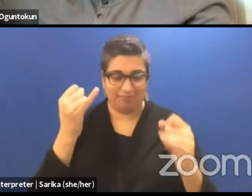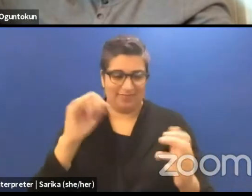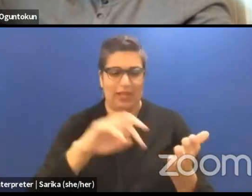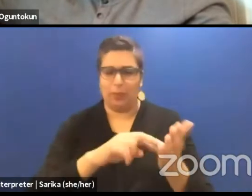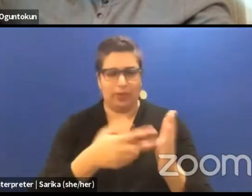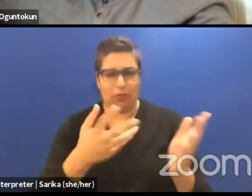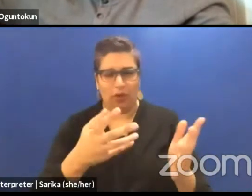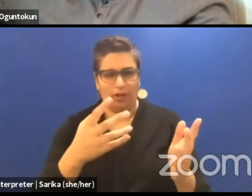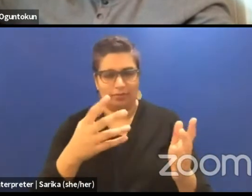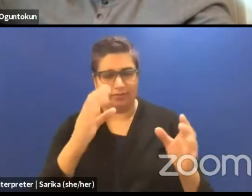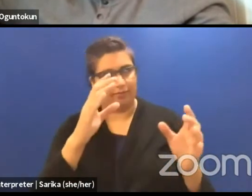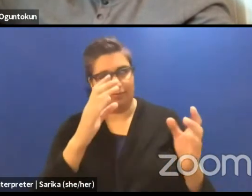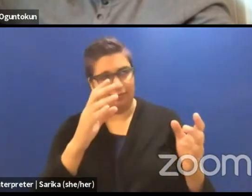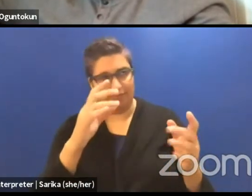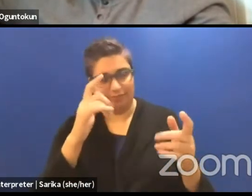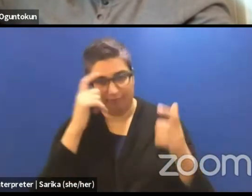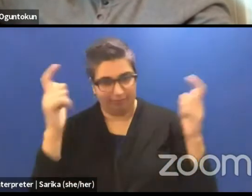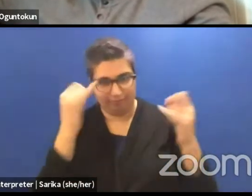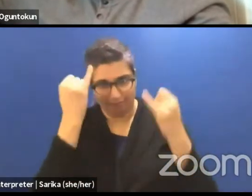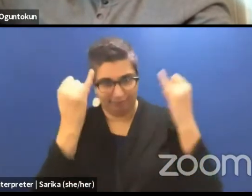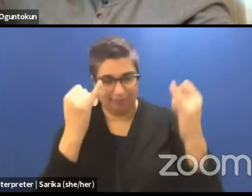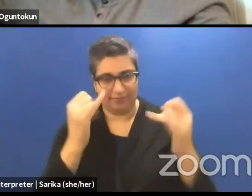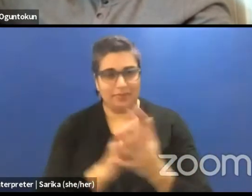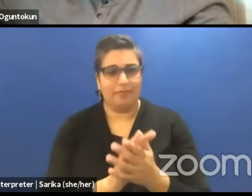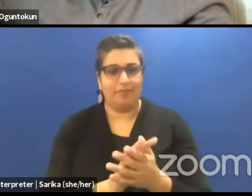I'm not necessarily looking in the context of size.